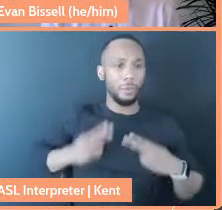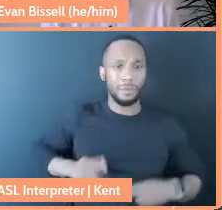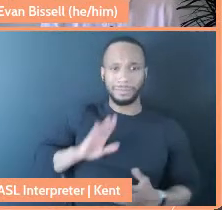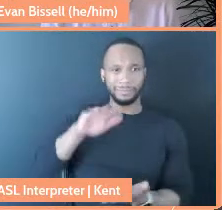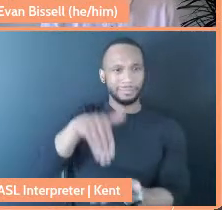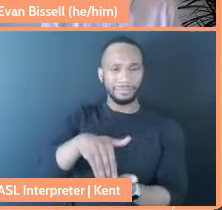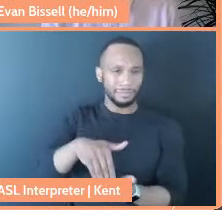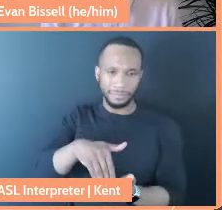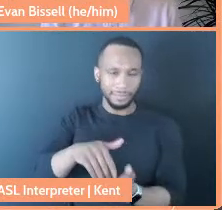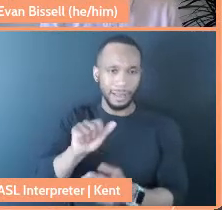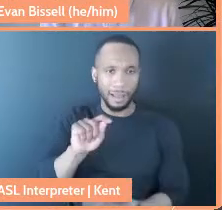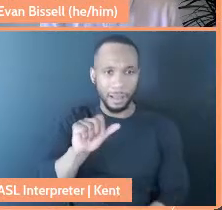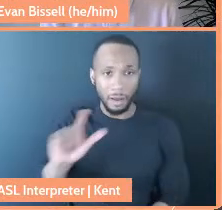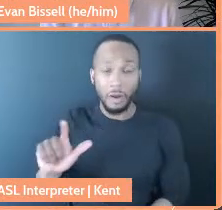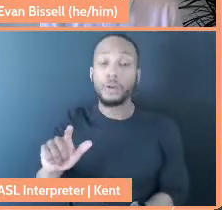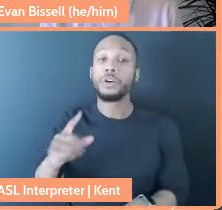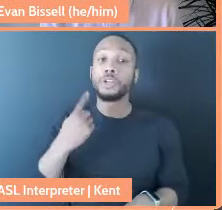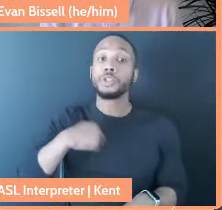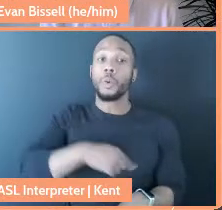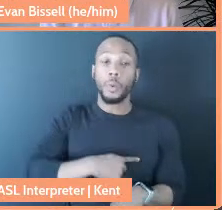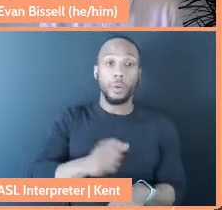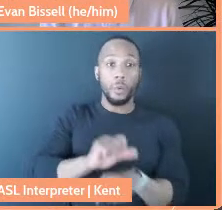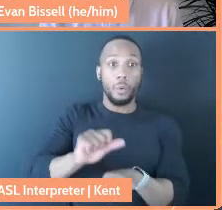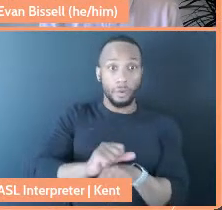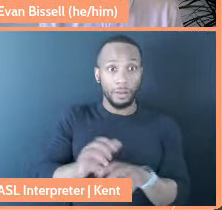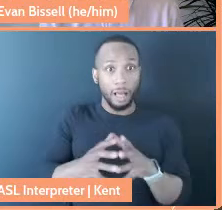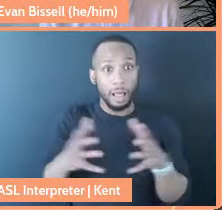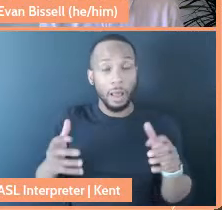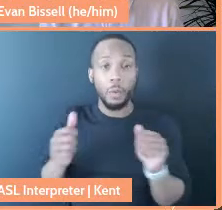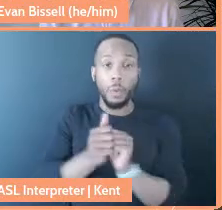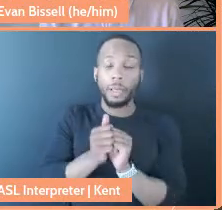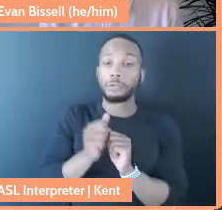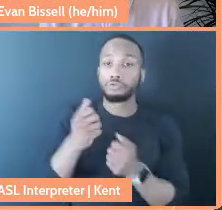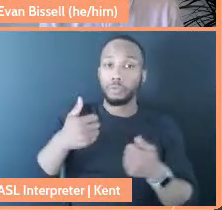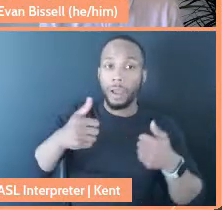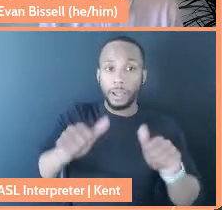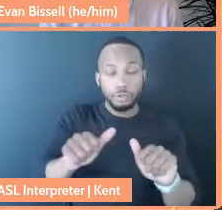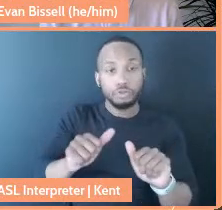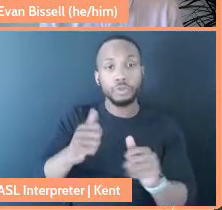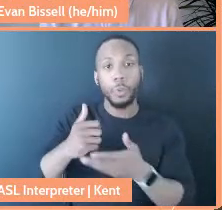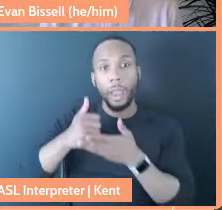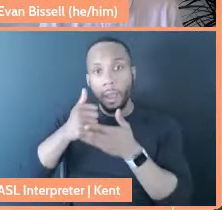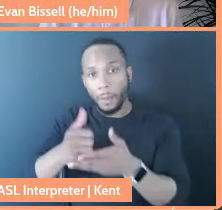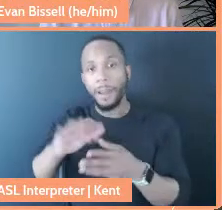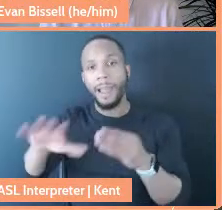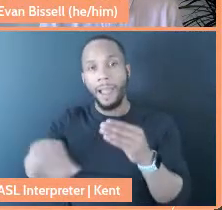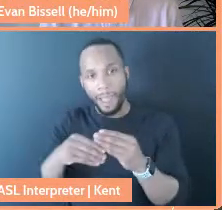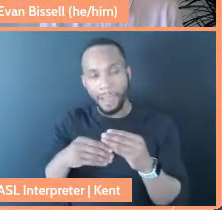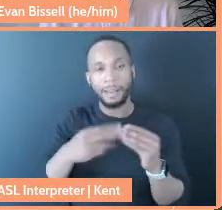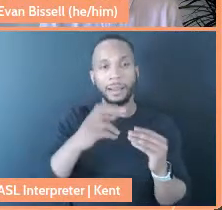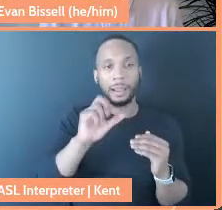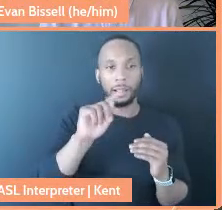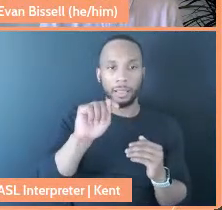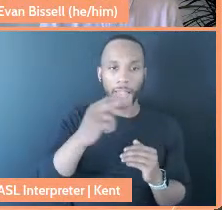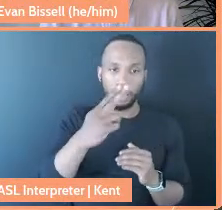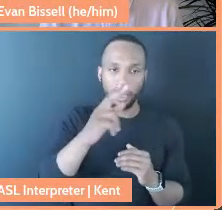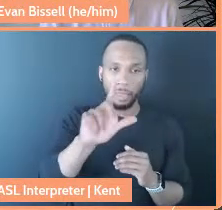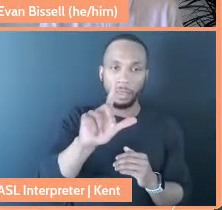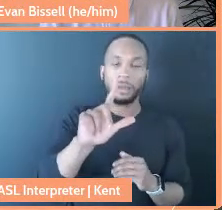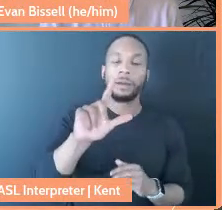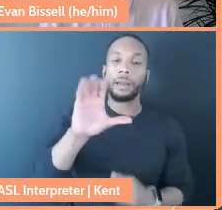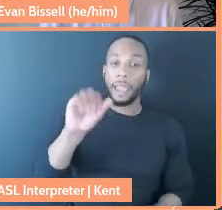so we've worked a lot with trying to help put care back in the healthcare system. What does that